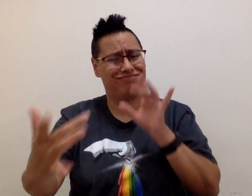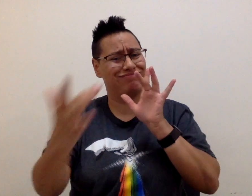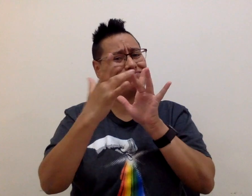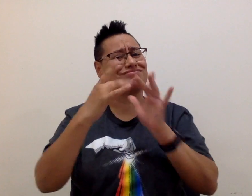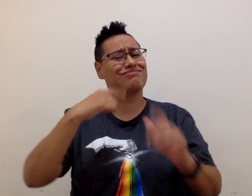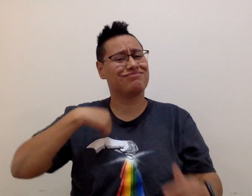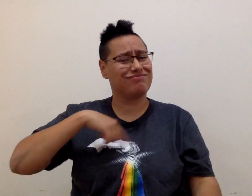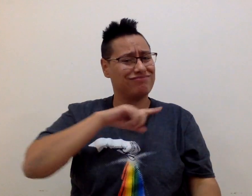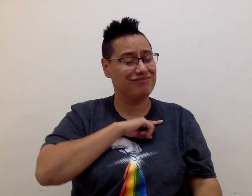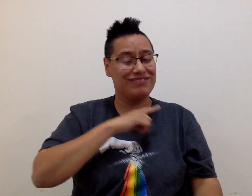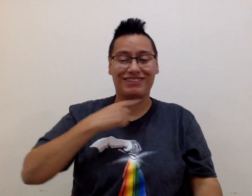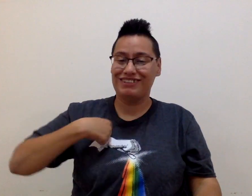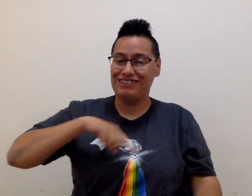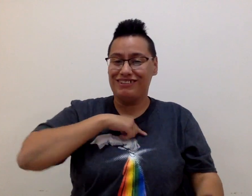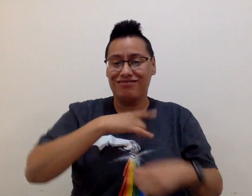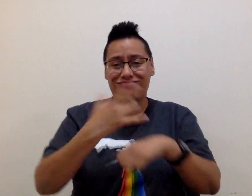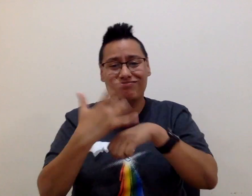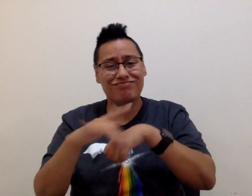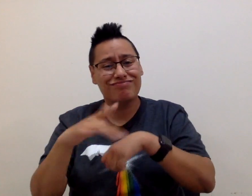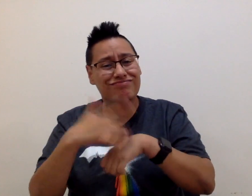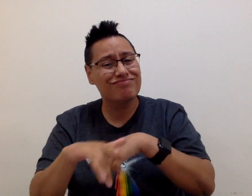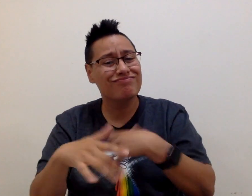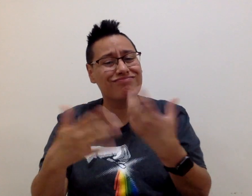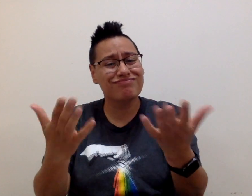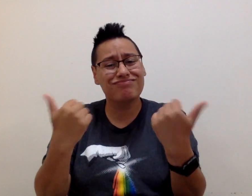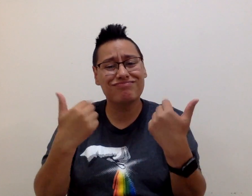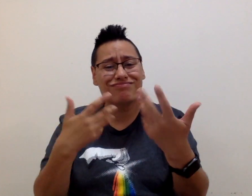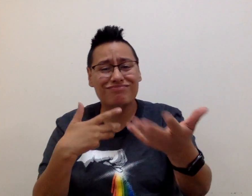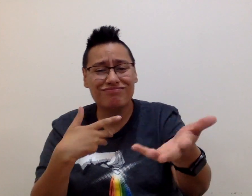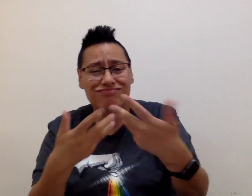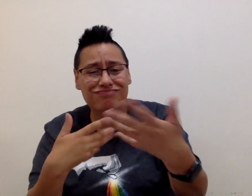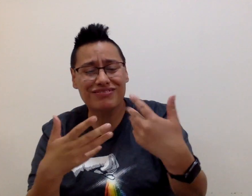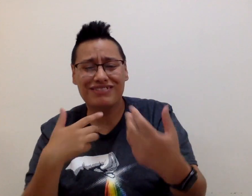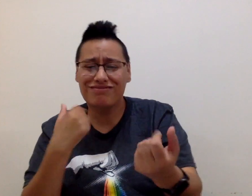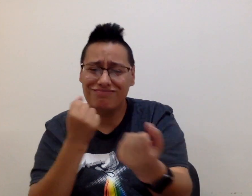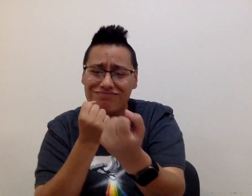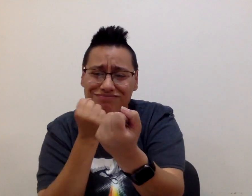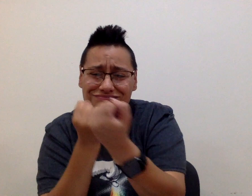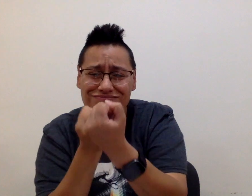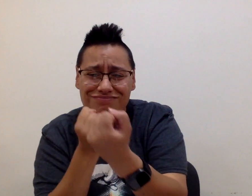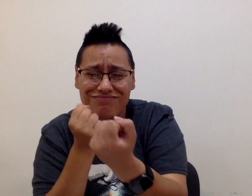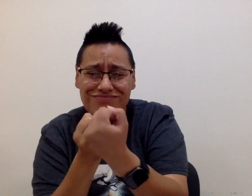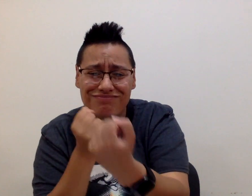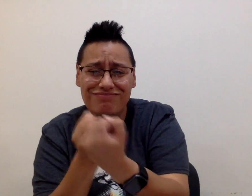please reach out to DOVE. We are available to work with you and provide support.